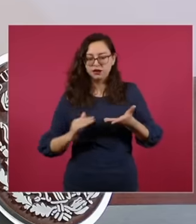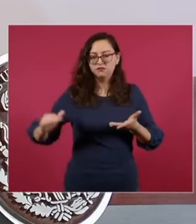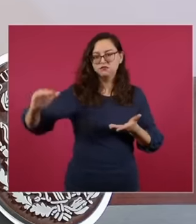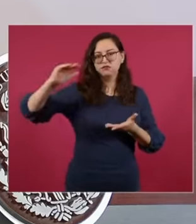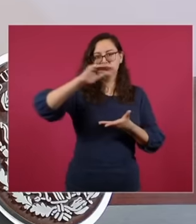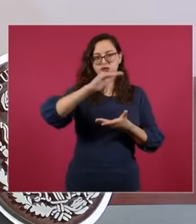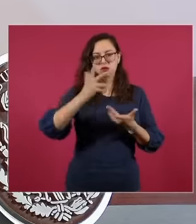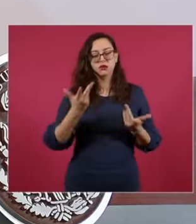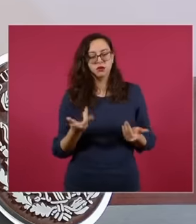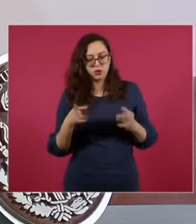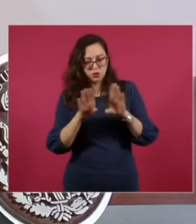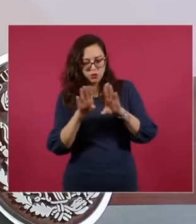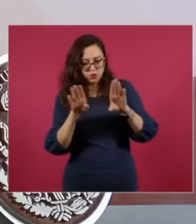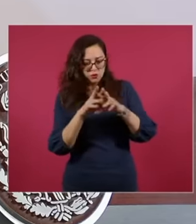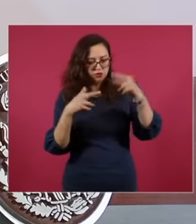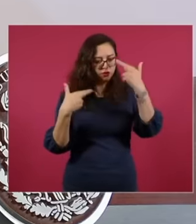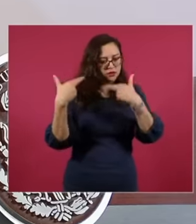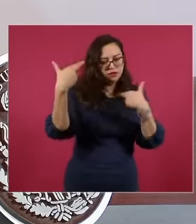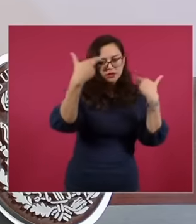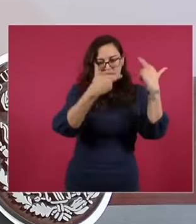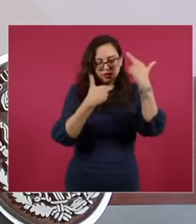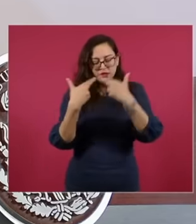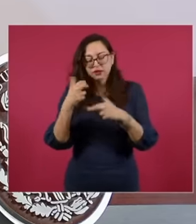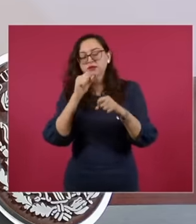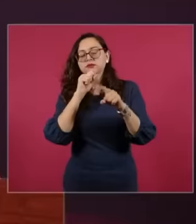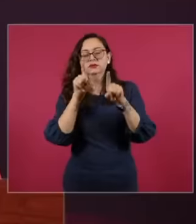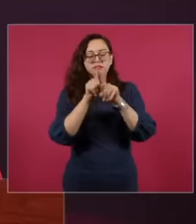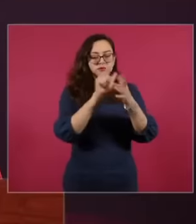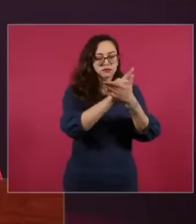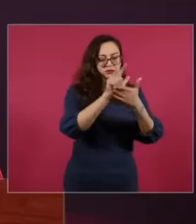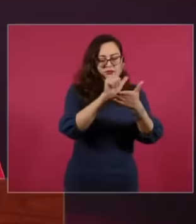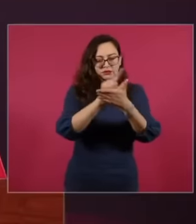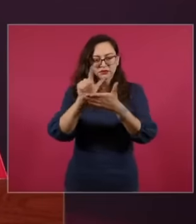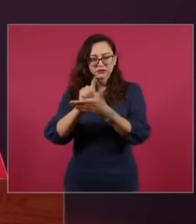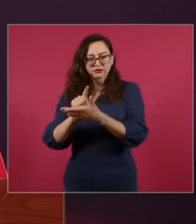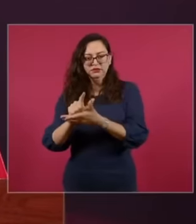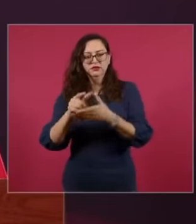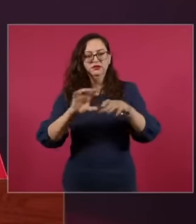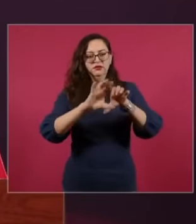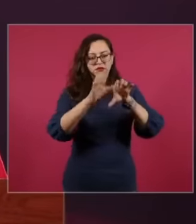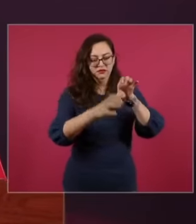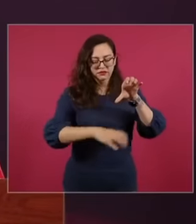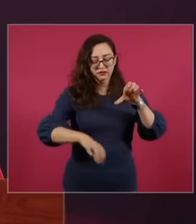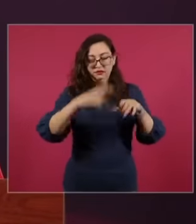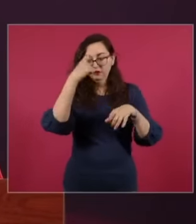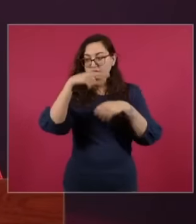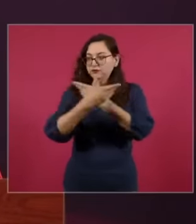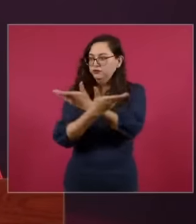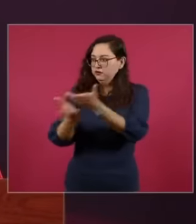leachate treatment drainage and sanitation and safe water for the population The axes of